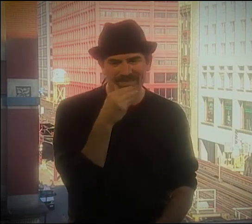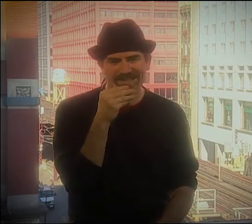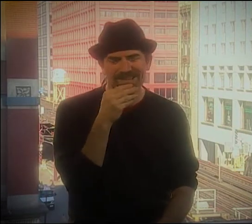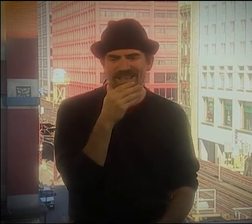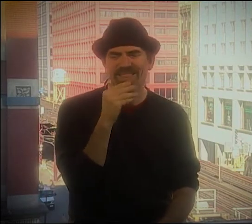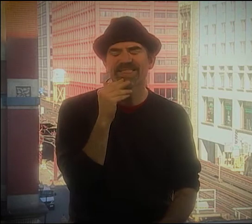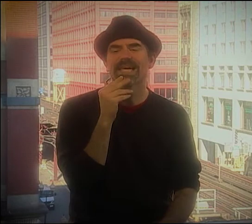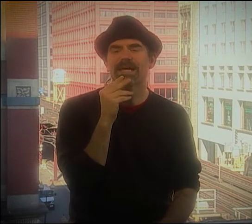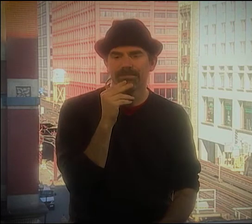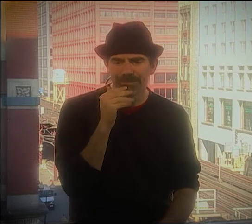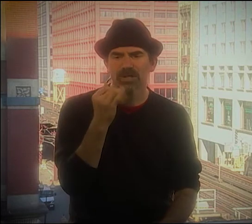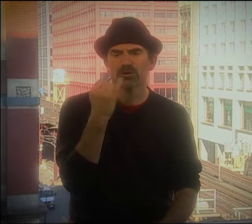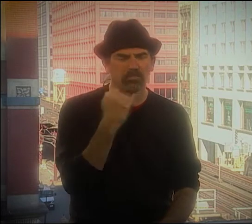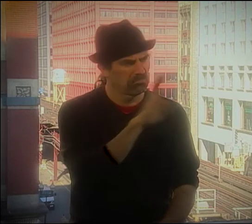OTHER OUT KIND OF THING.